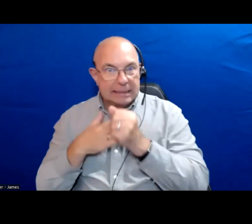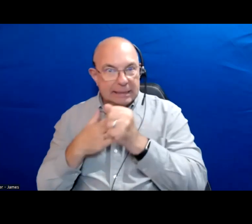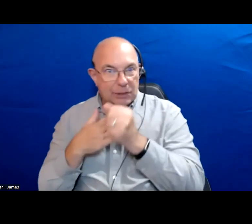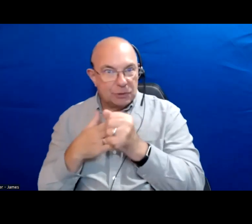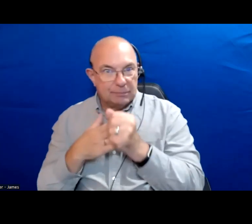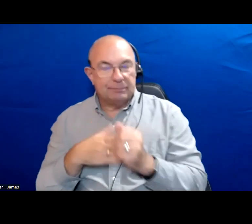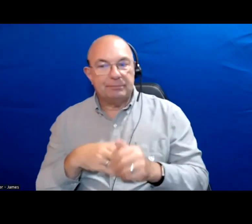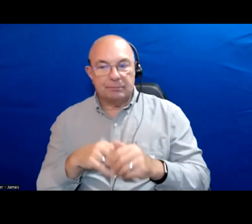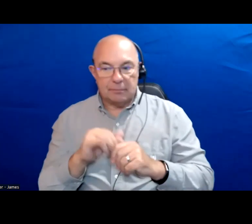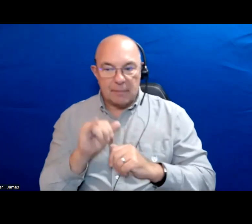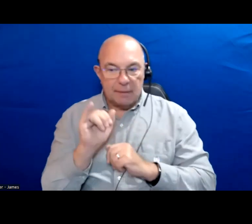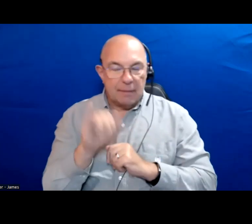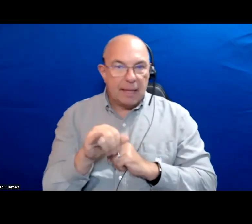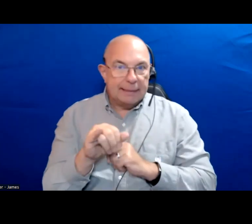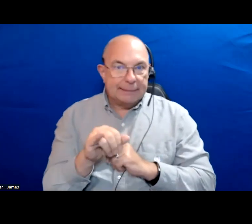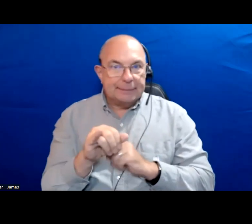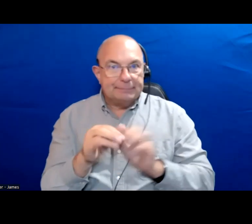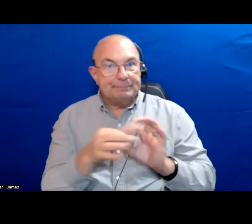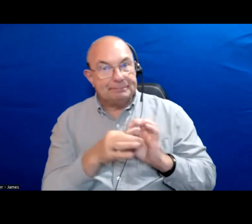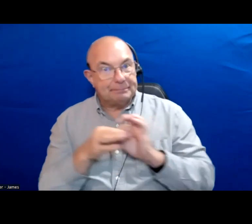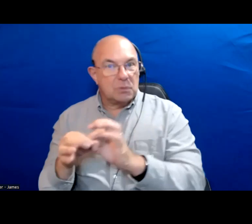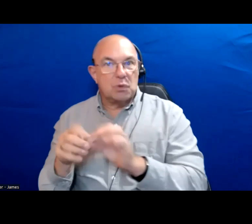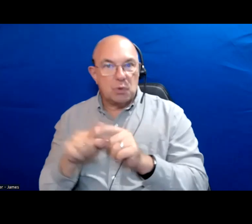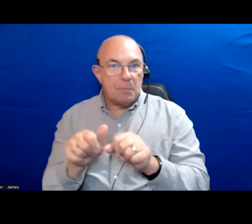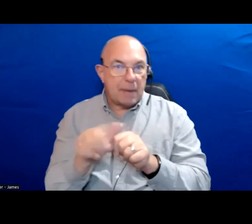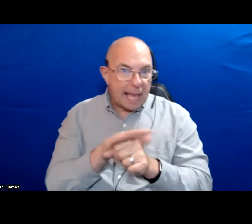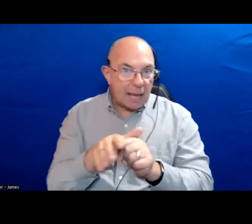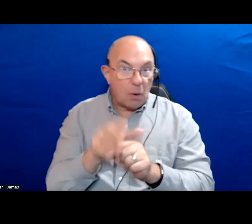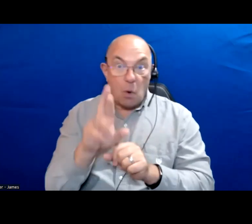and how that connects to the pandemic or the next pandemic.